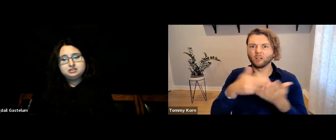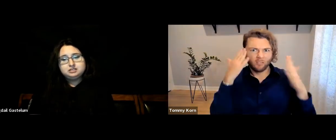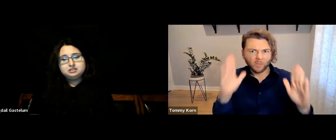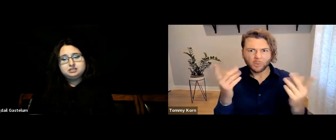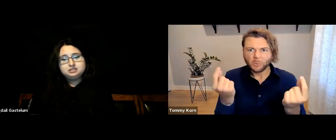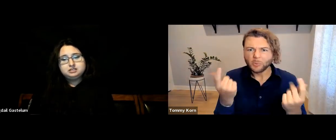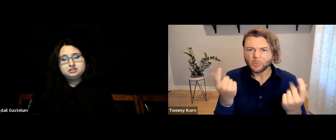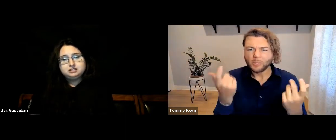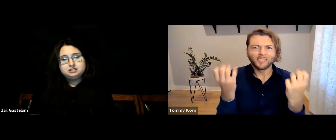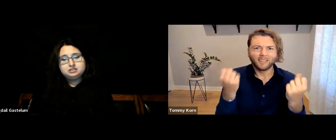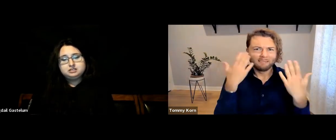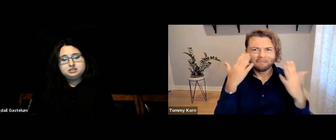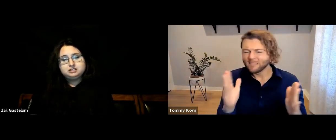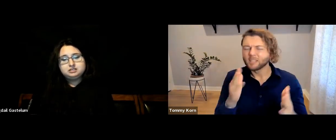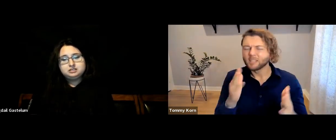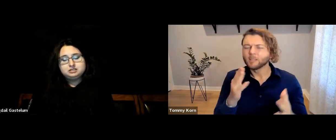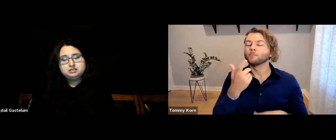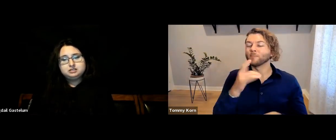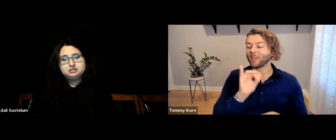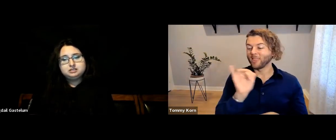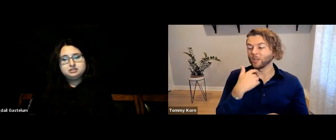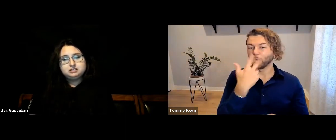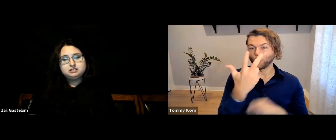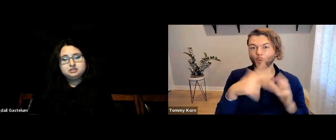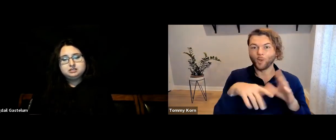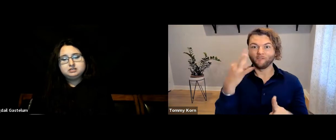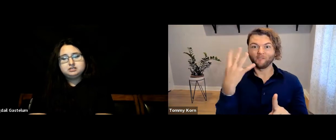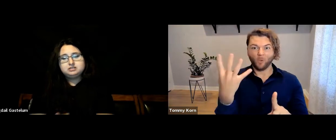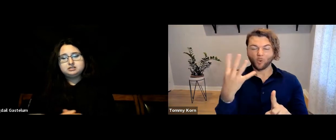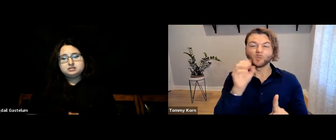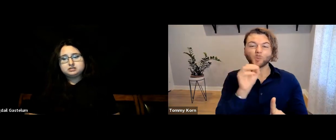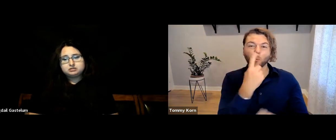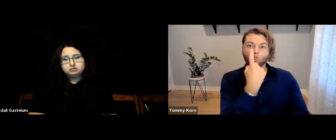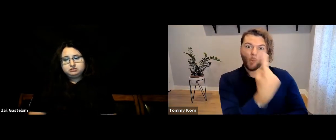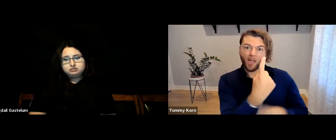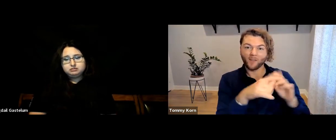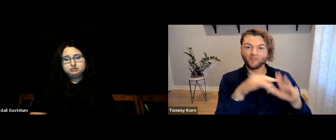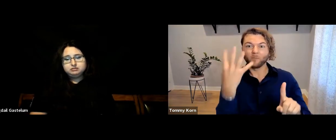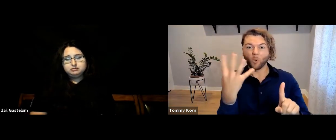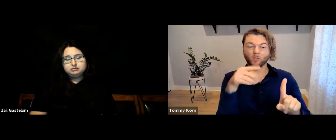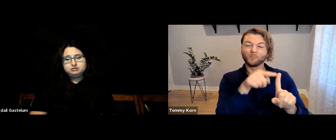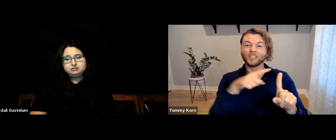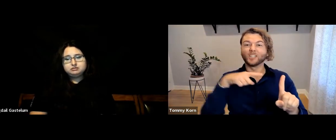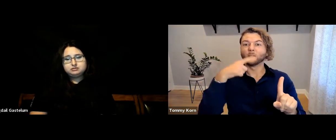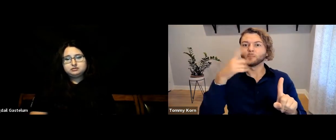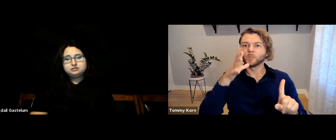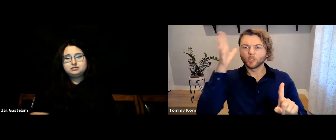are completely at a loss for how to proceed and have no knowledge of ASL. But that three out of four I mentioned earlier means that one out of four parents